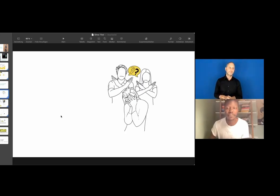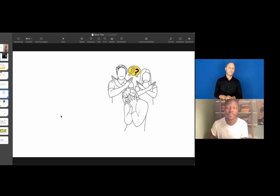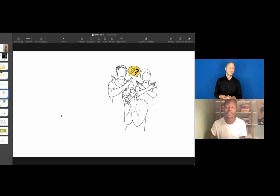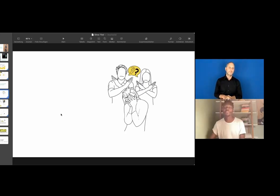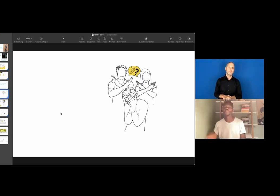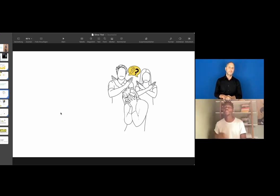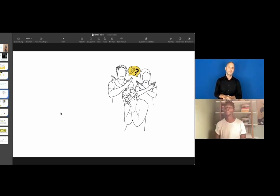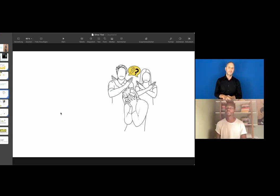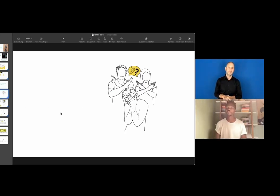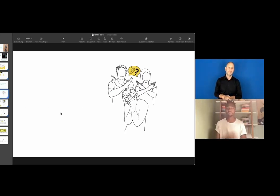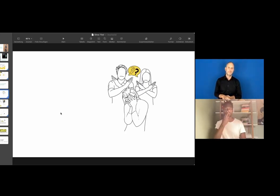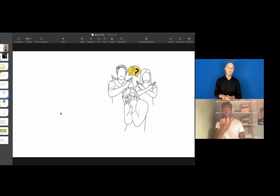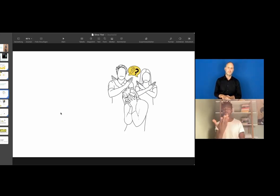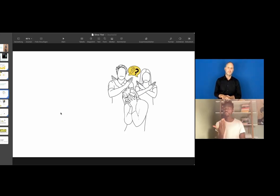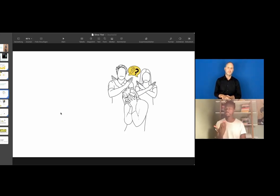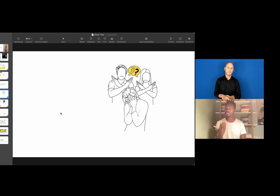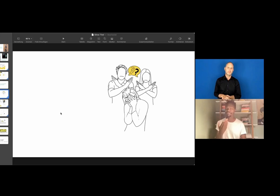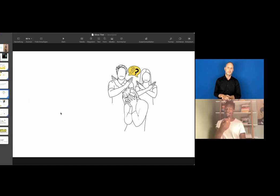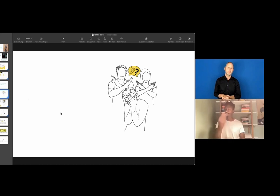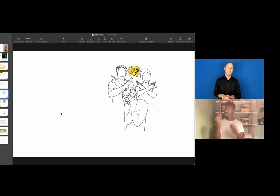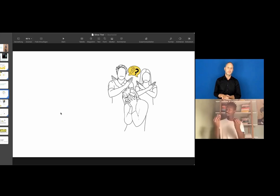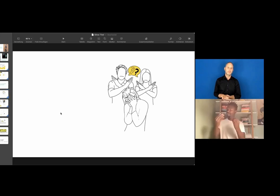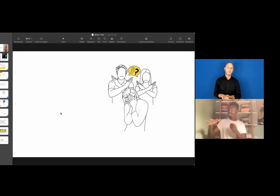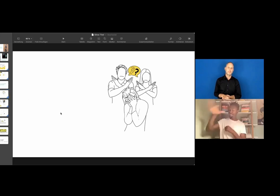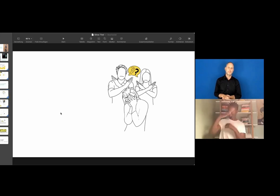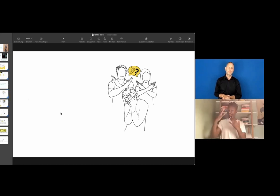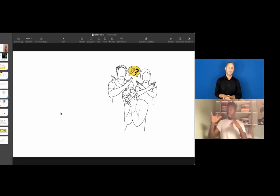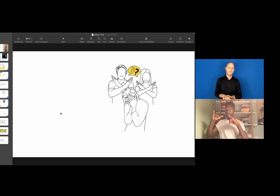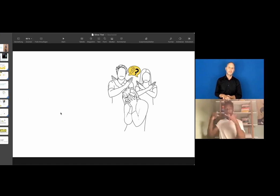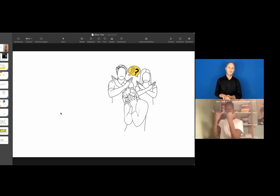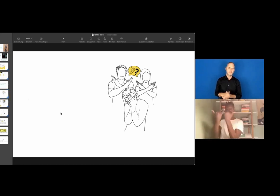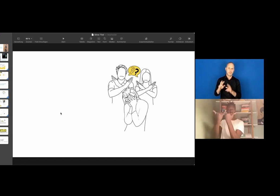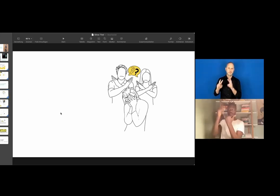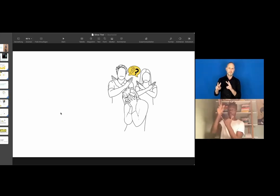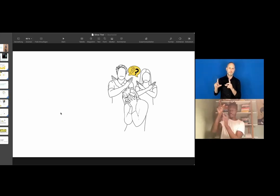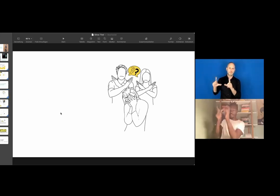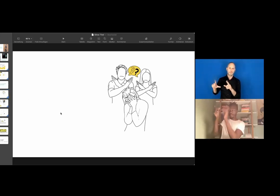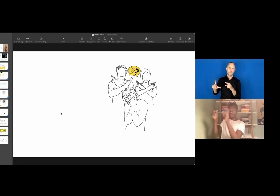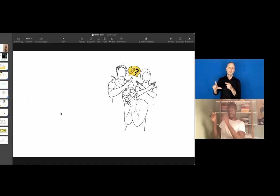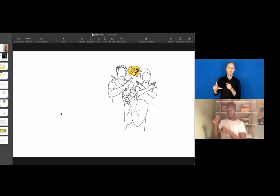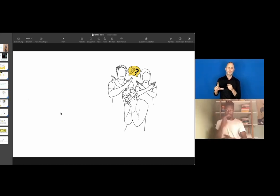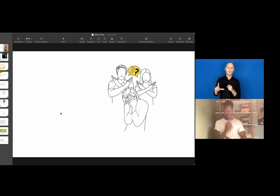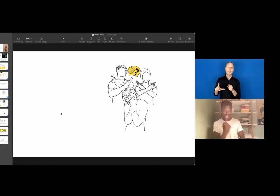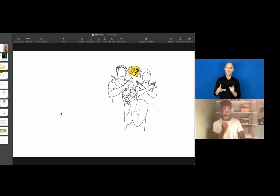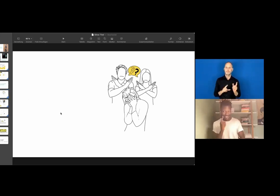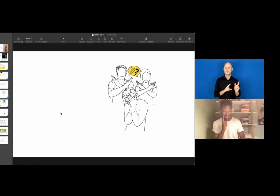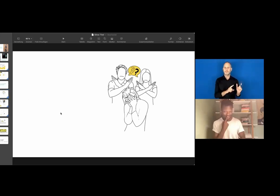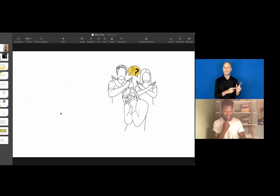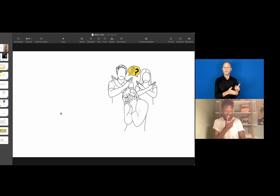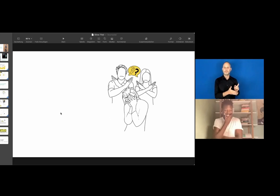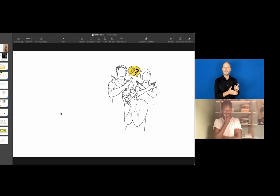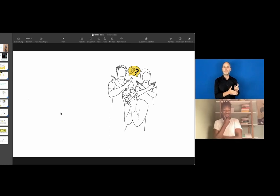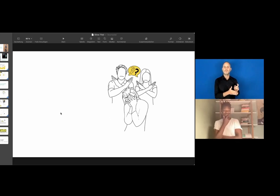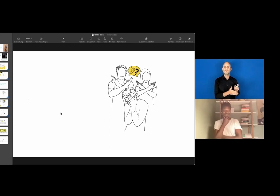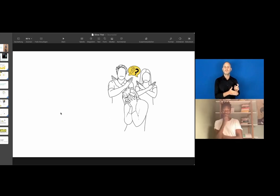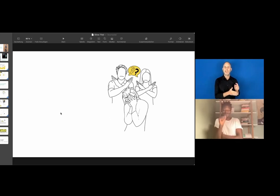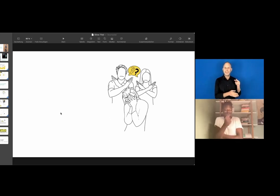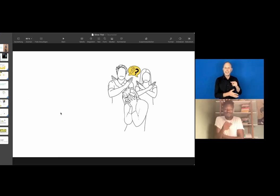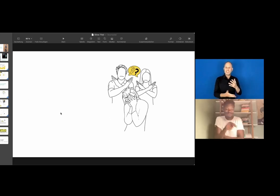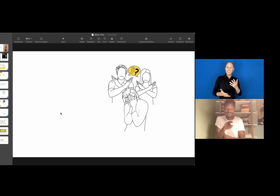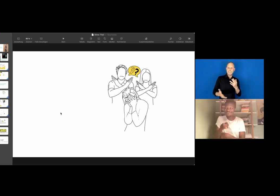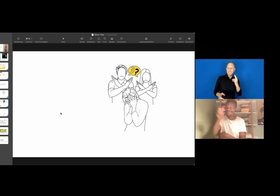Here on my slide, you can see that this is the situation for a lot of people who are Deaf.